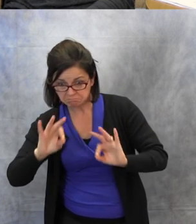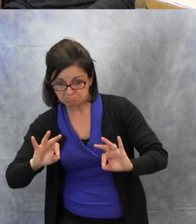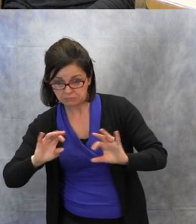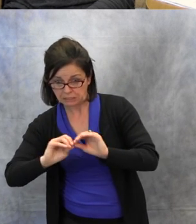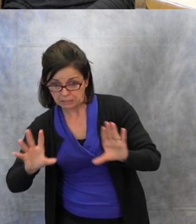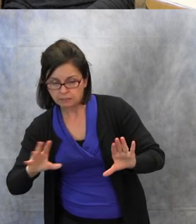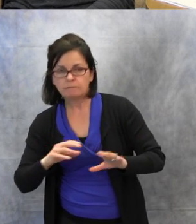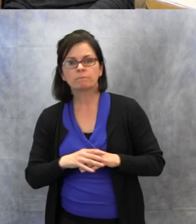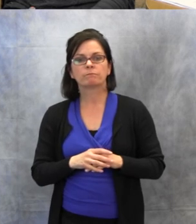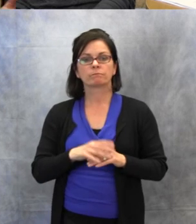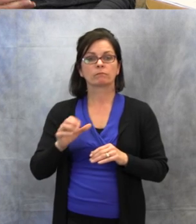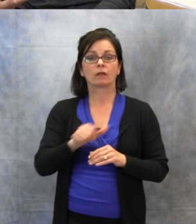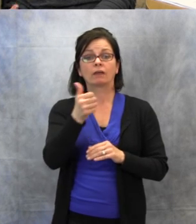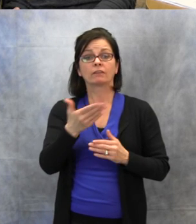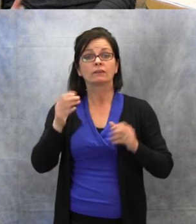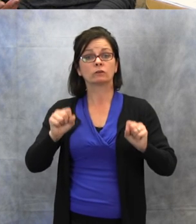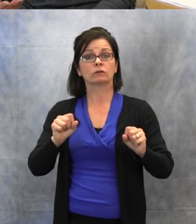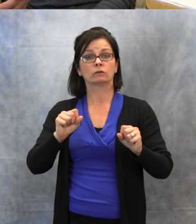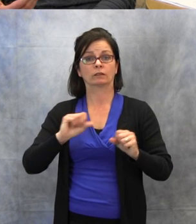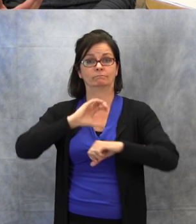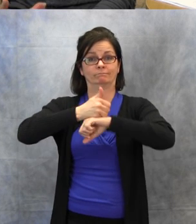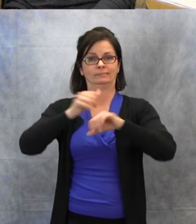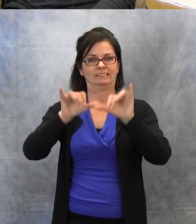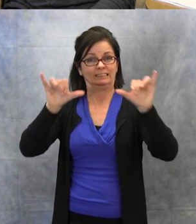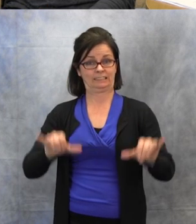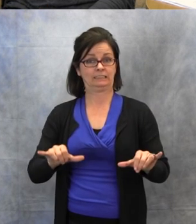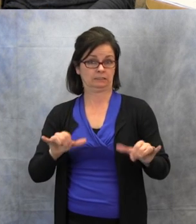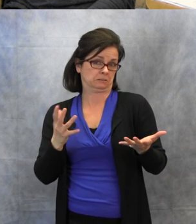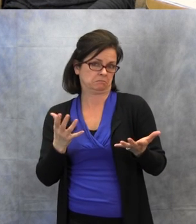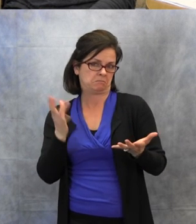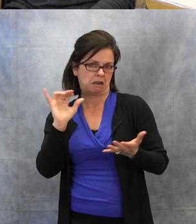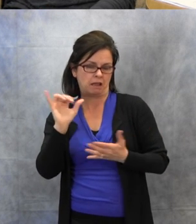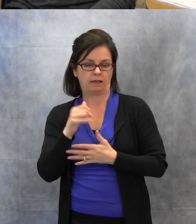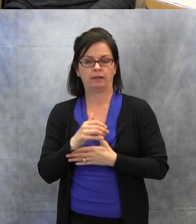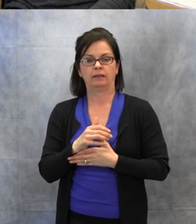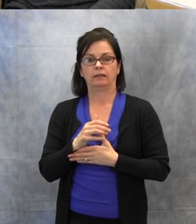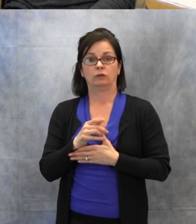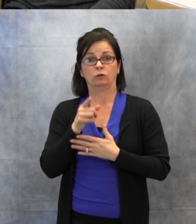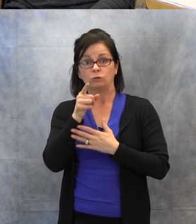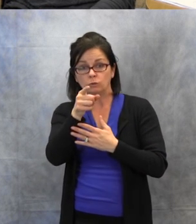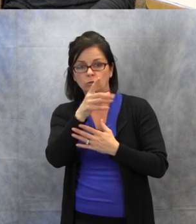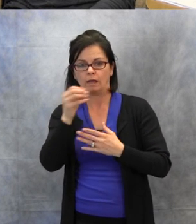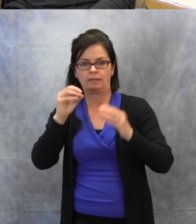where you and the student can have a signal, where they can signal you, do something,